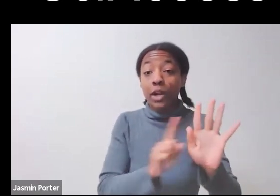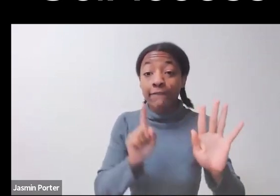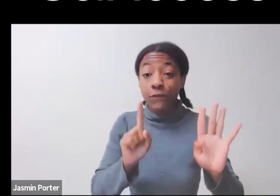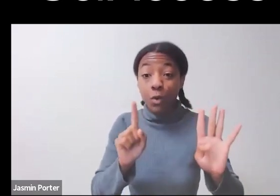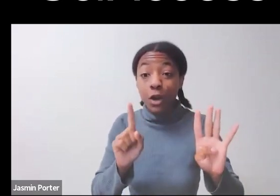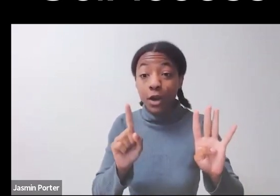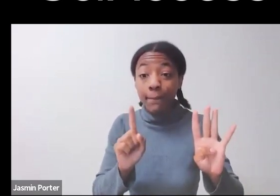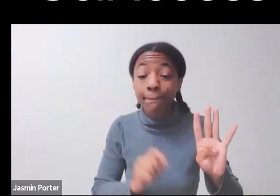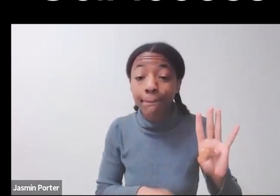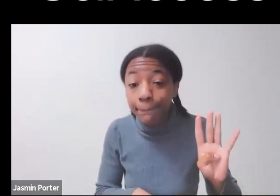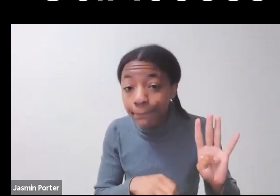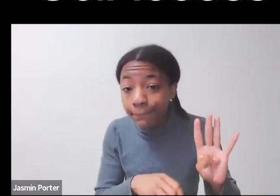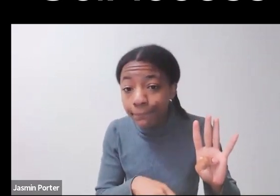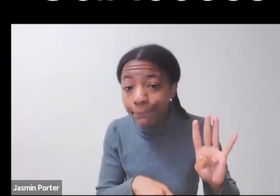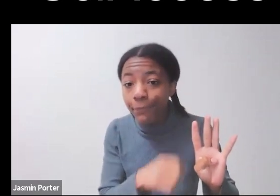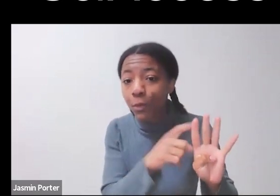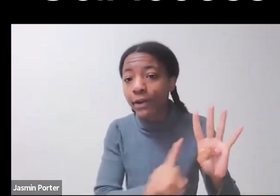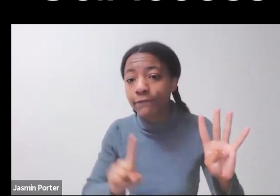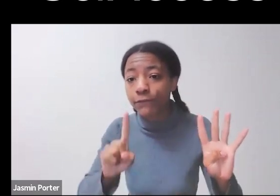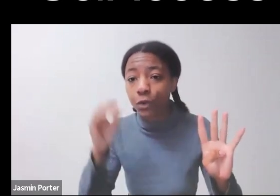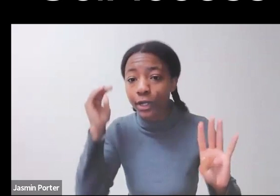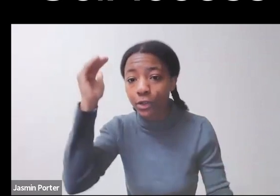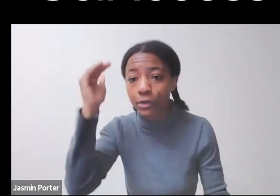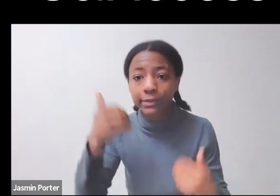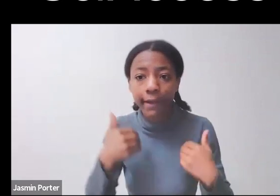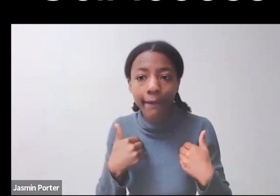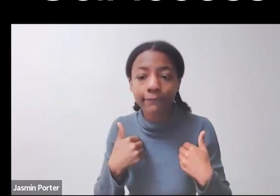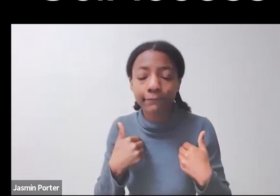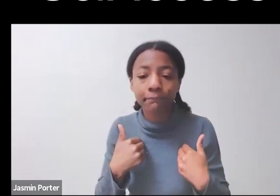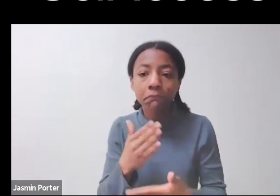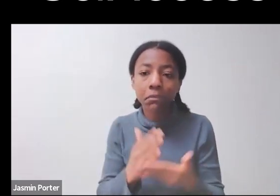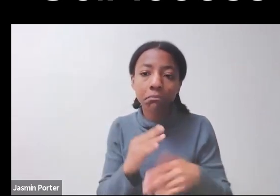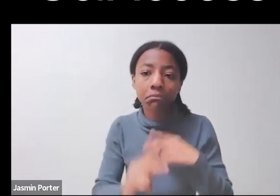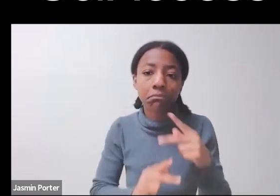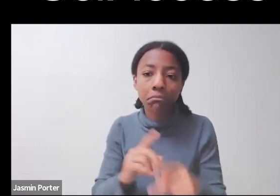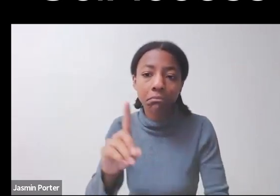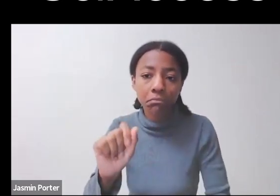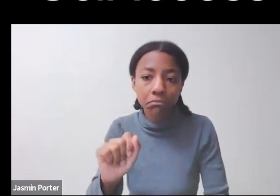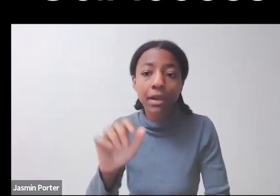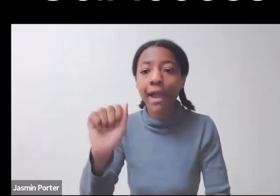Ashley Shew mentioned in her keynote, we will be seeing more disability